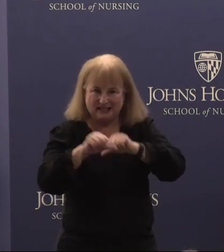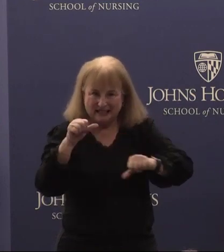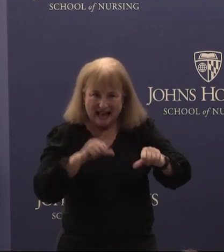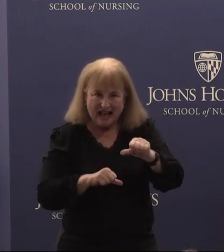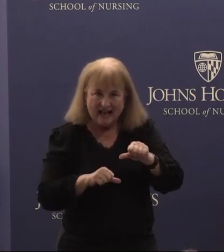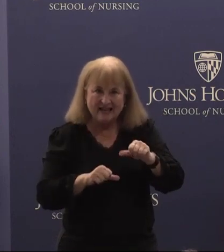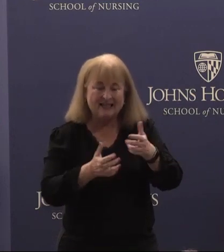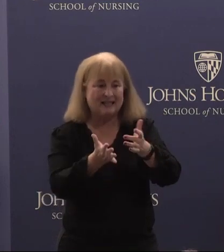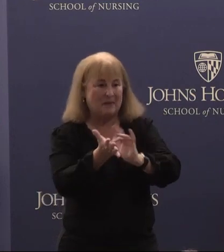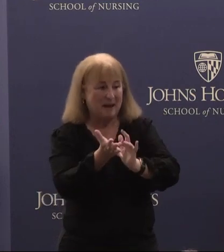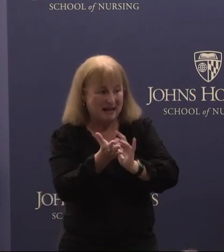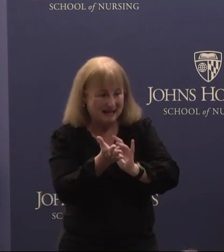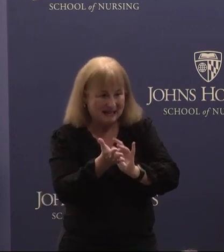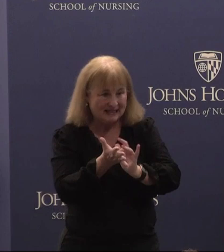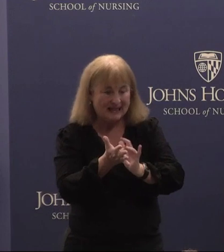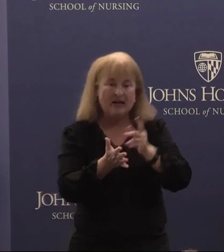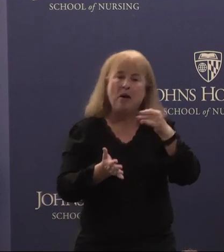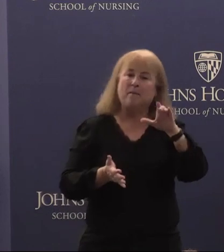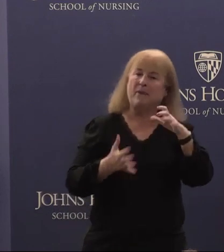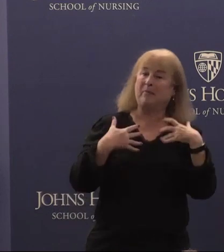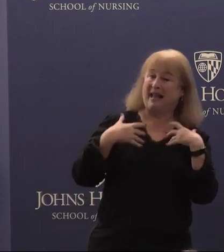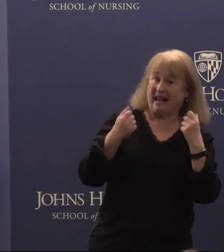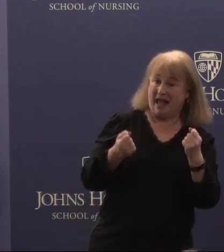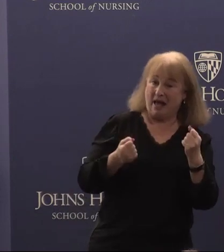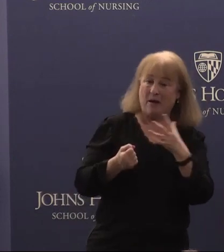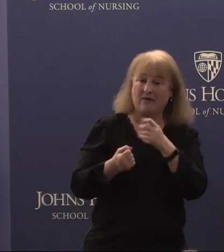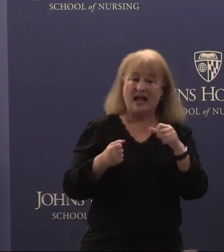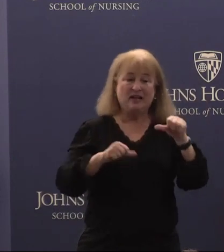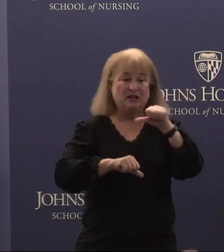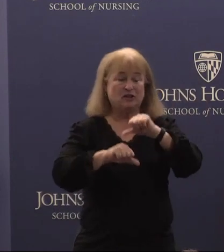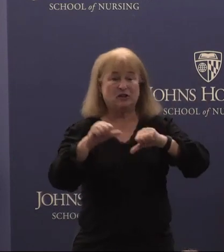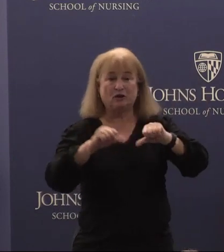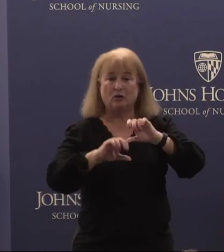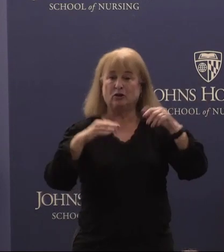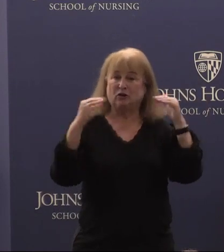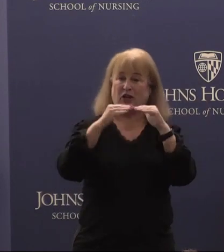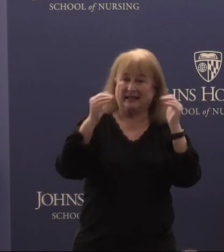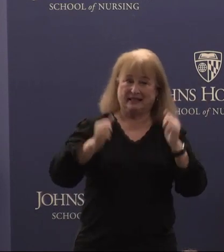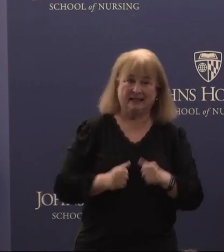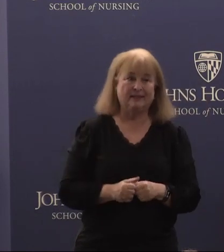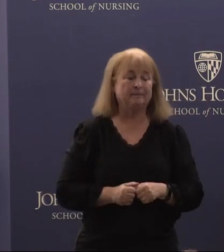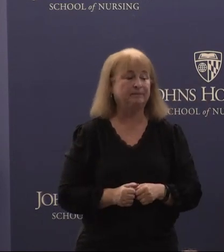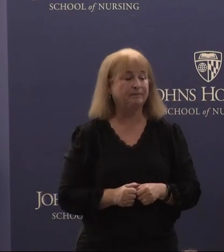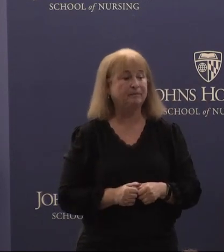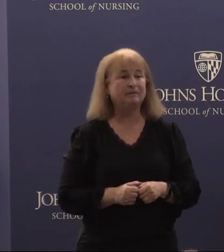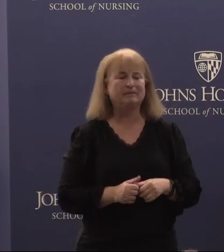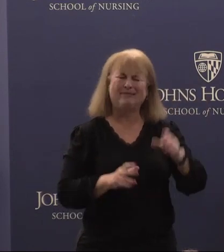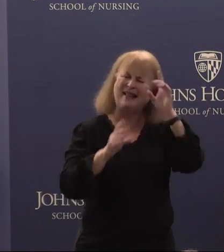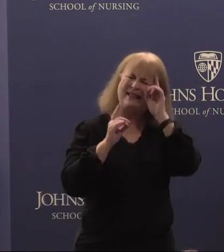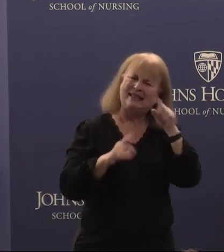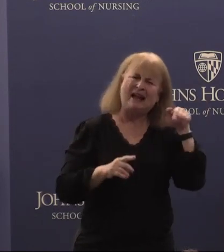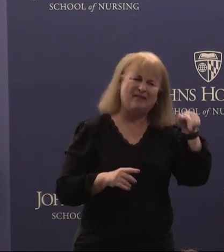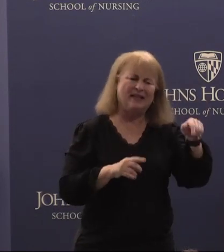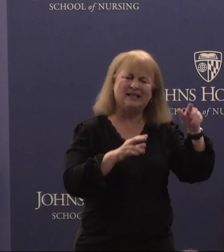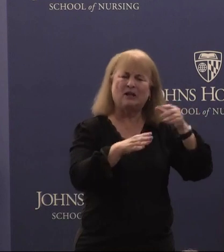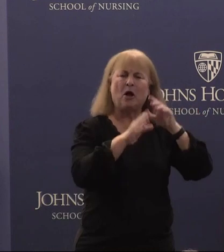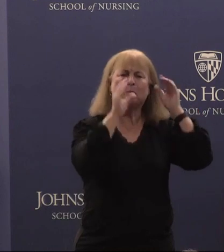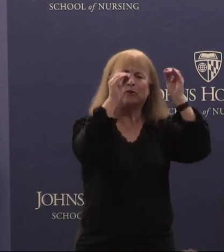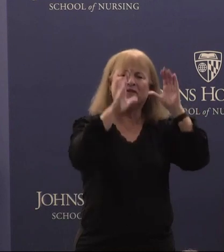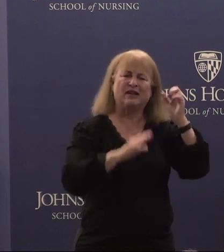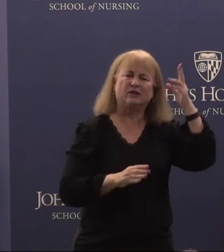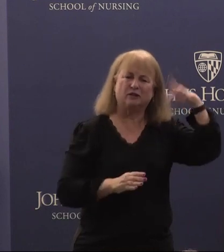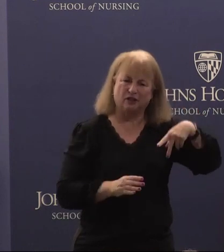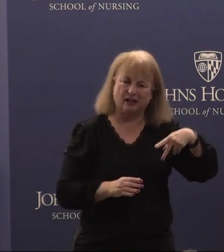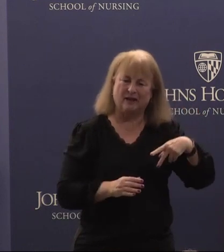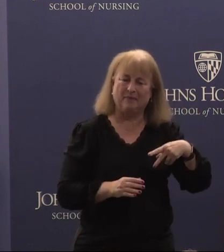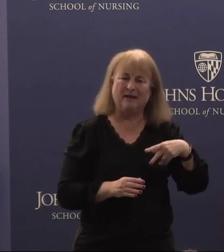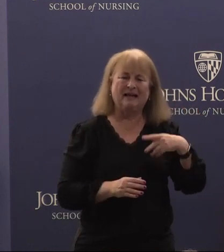medicine, Public Health, and Social Justice. The dedication of this professorship is a testament to